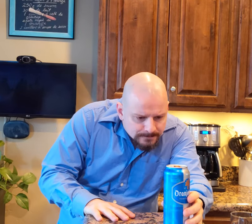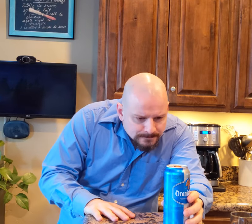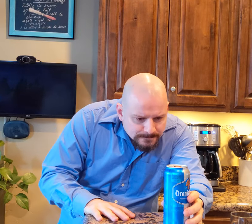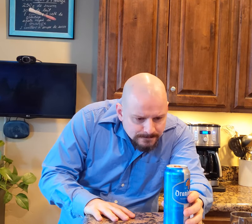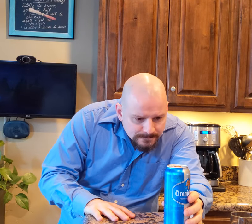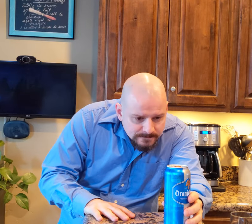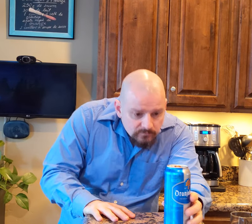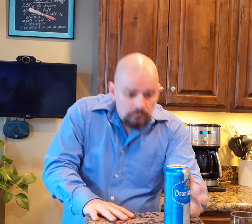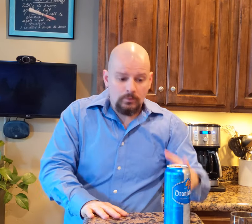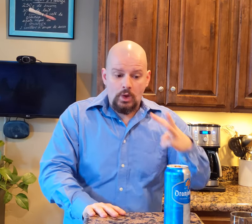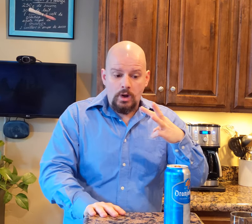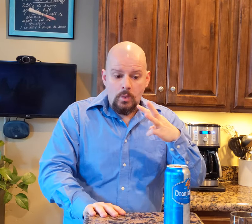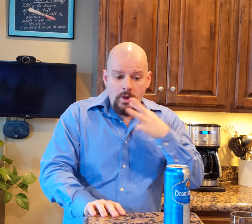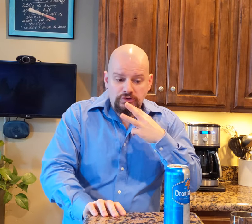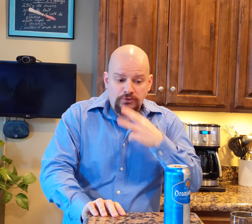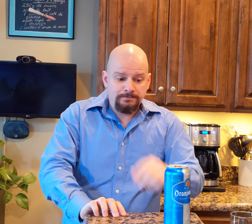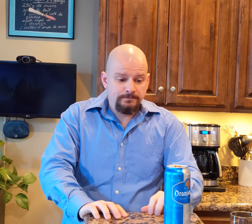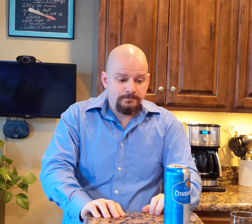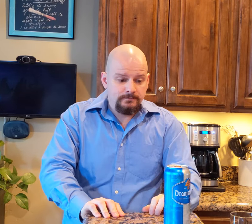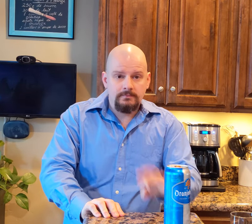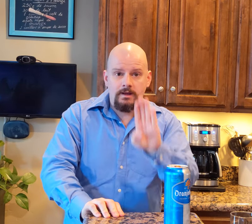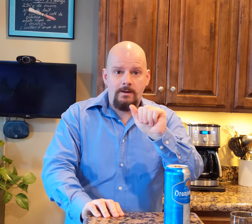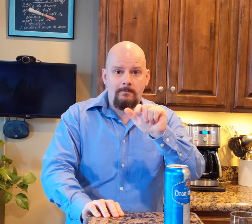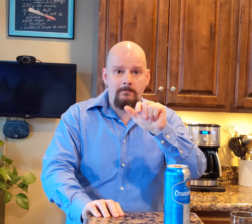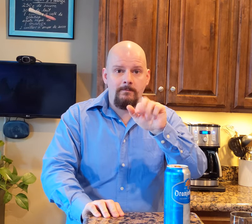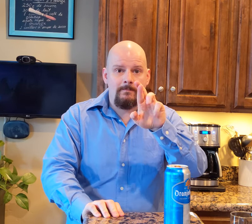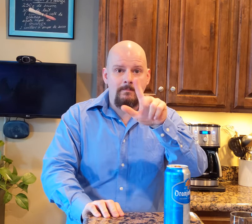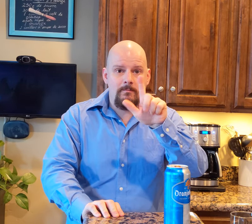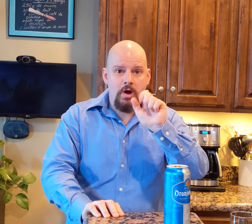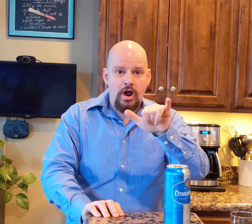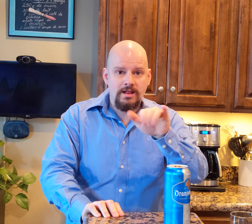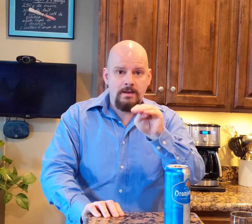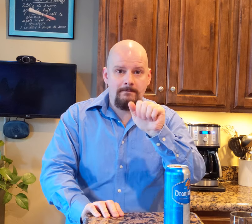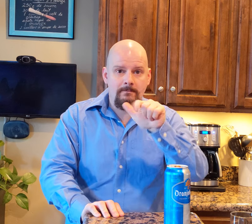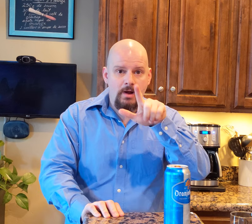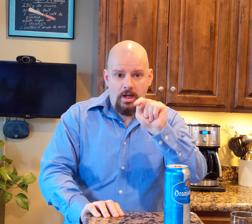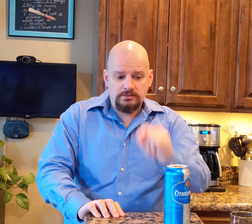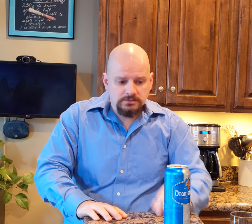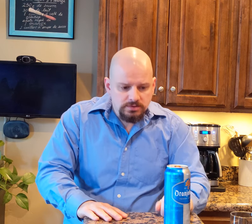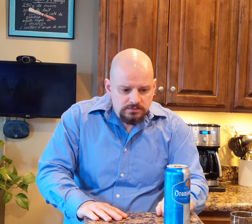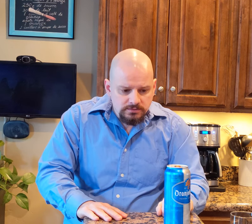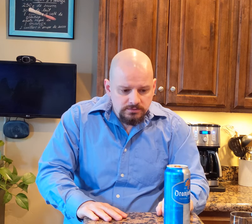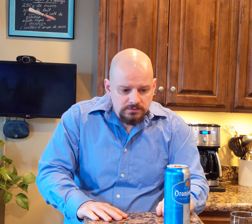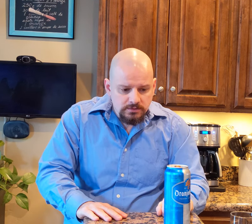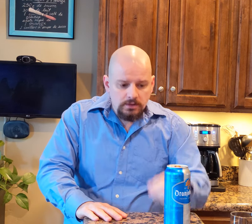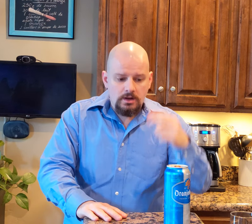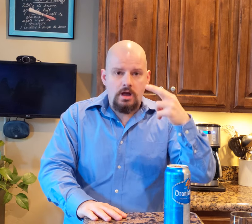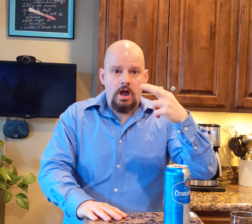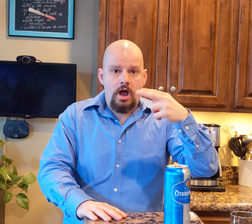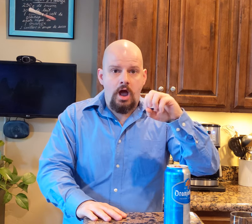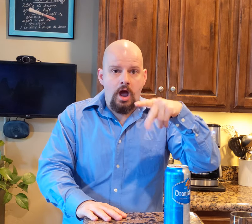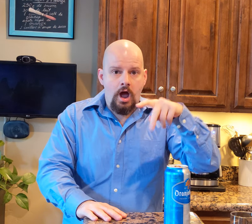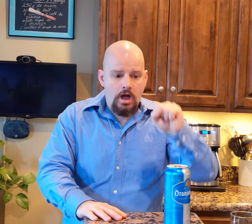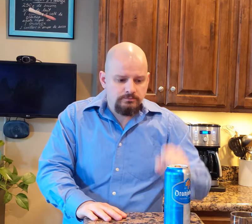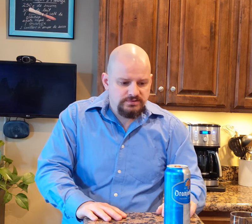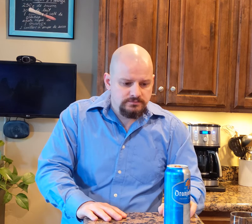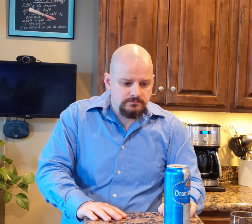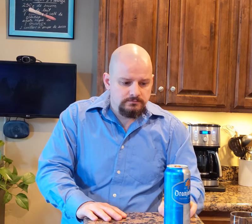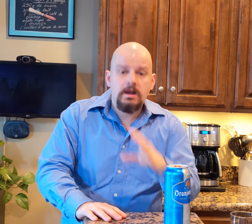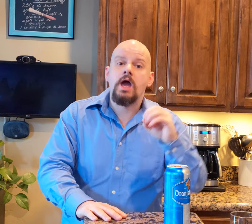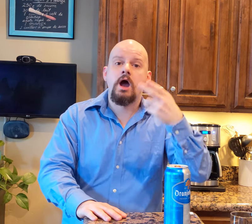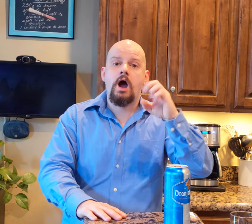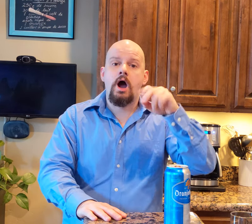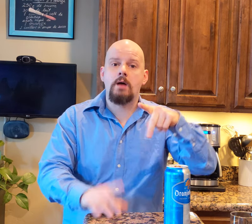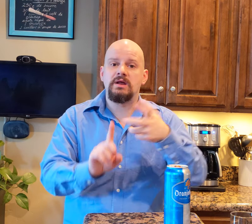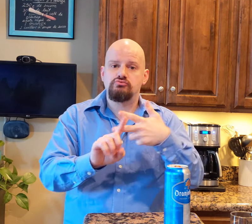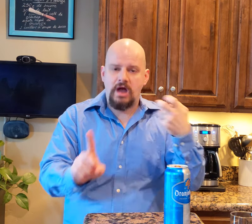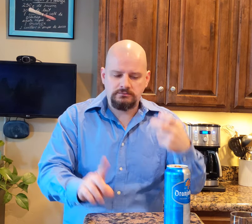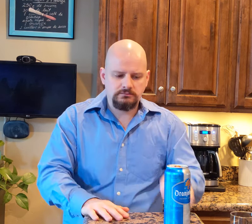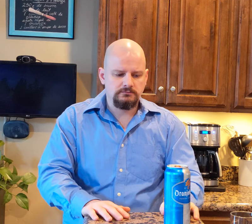water, barley malt, hops, and hop extracts.